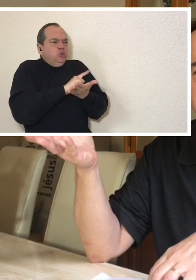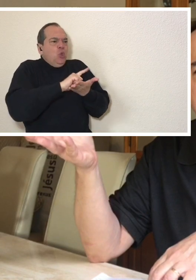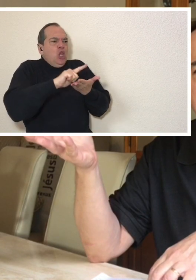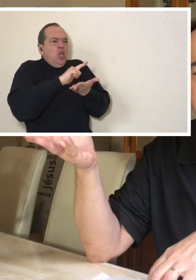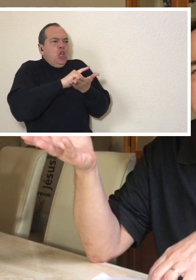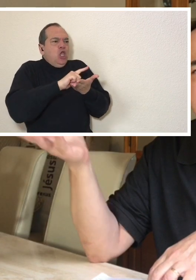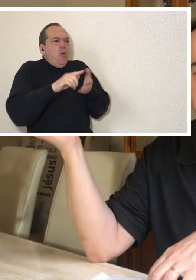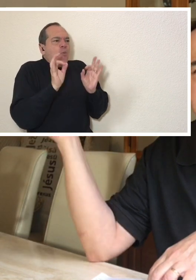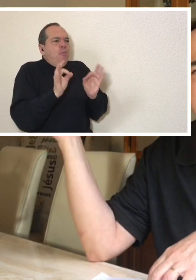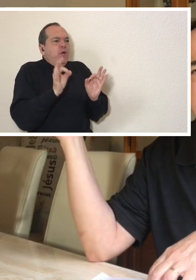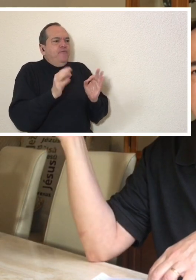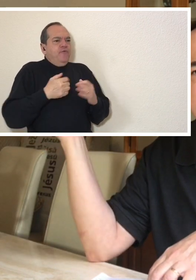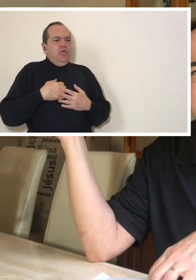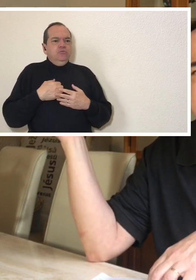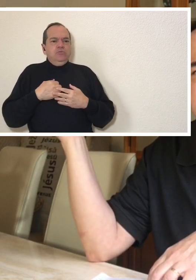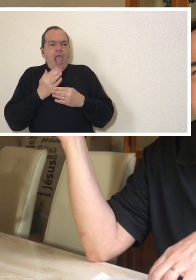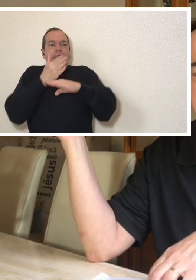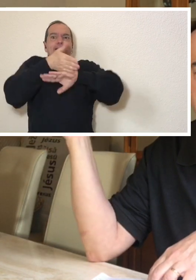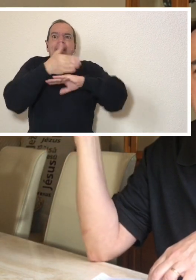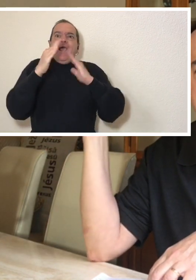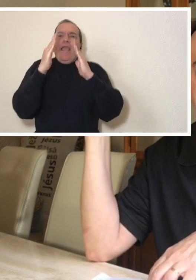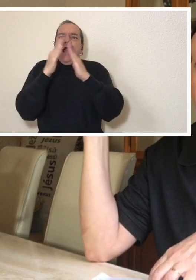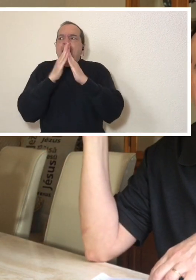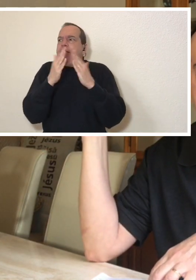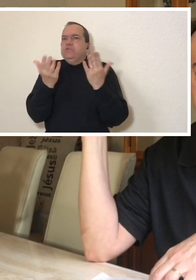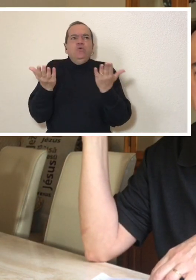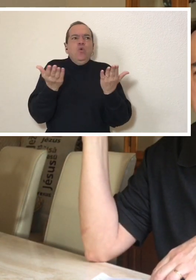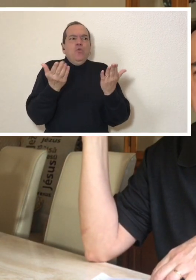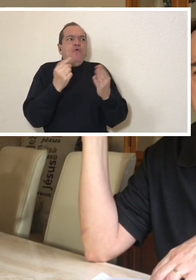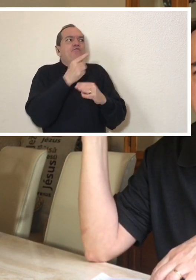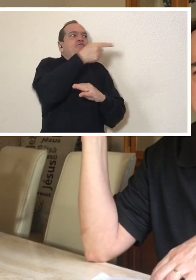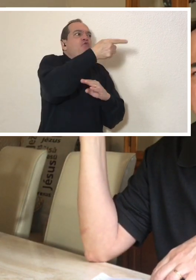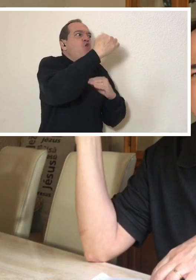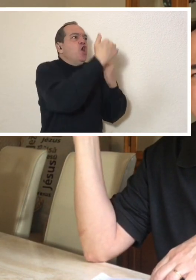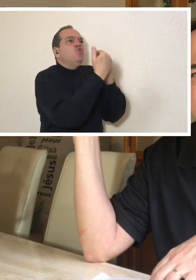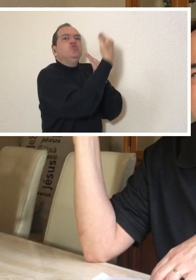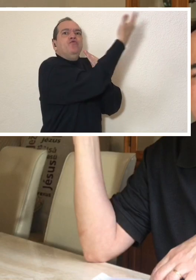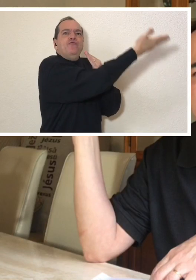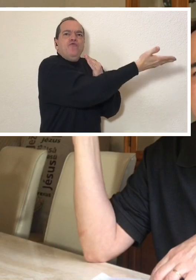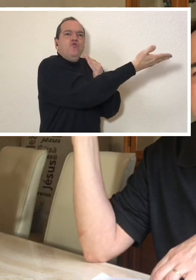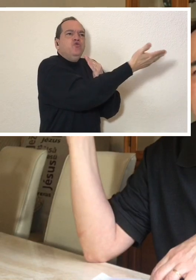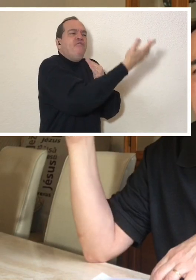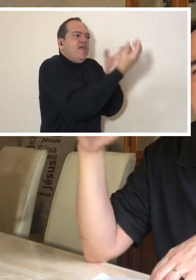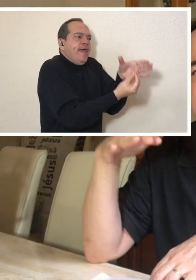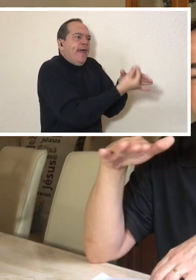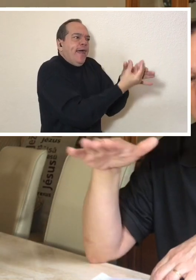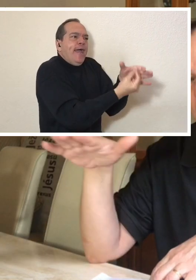When I went inside the house the first thing I did it was to look at the back yard,